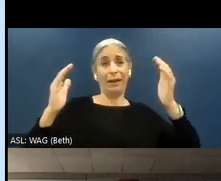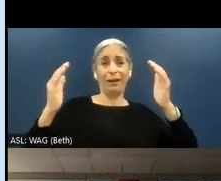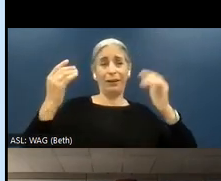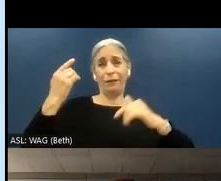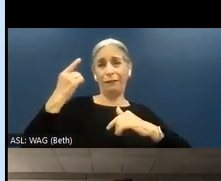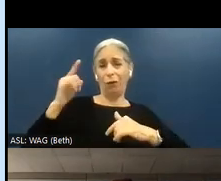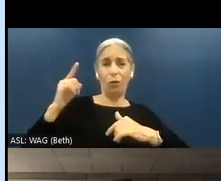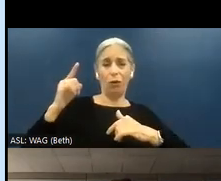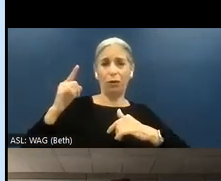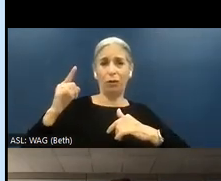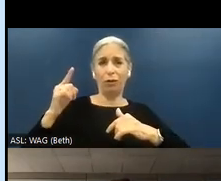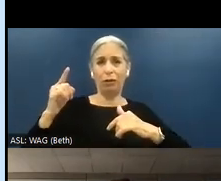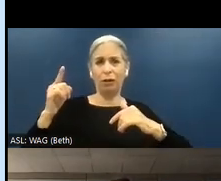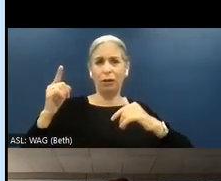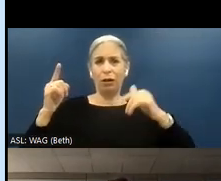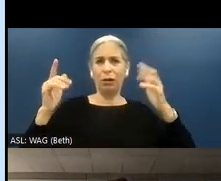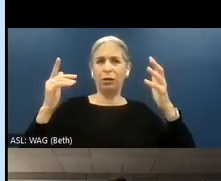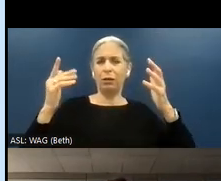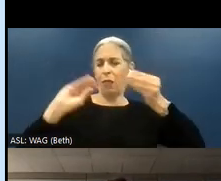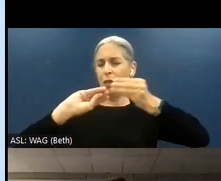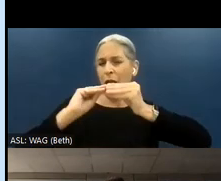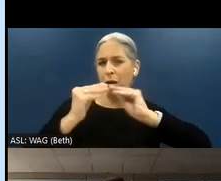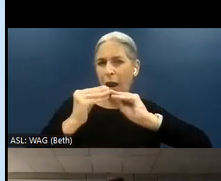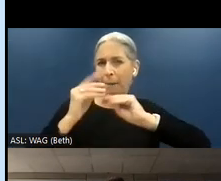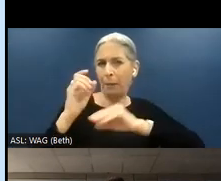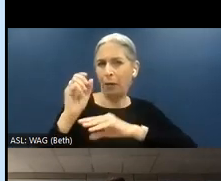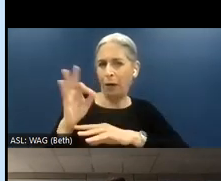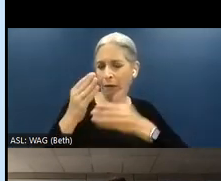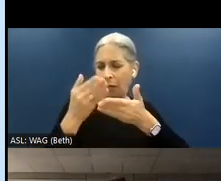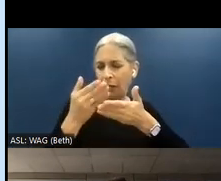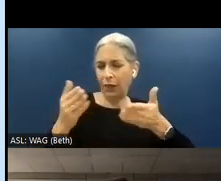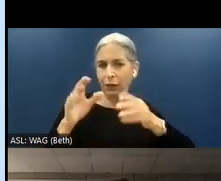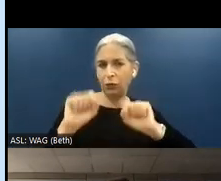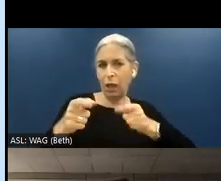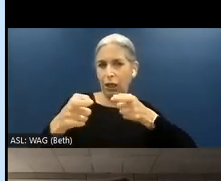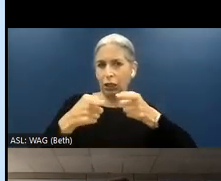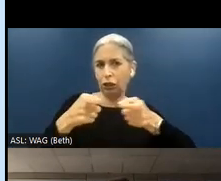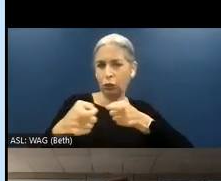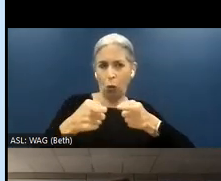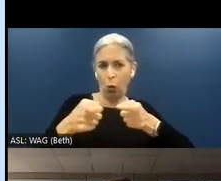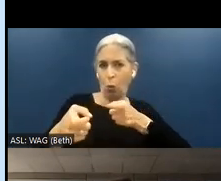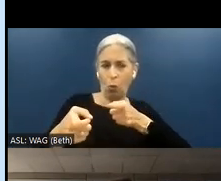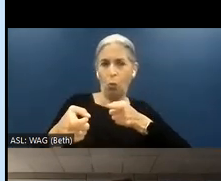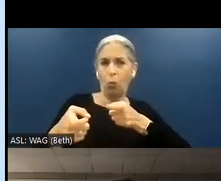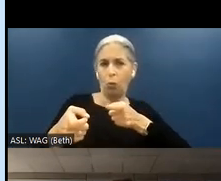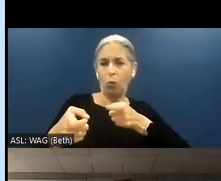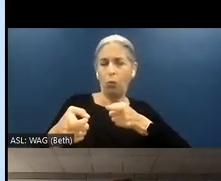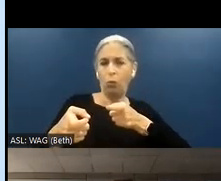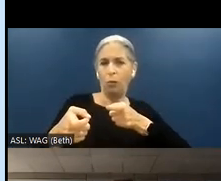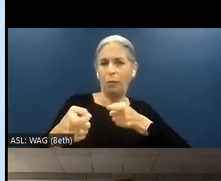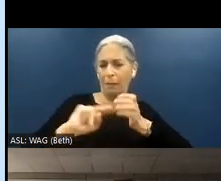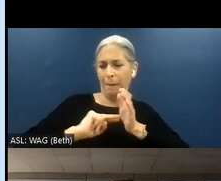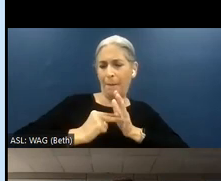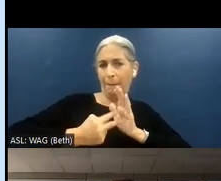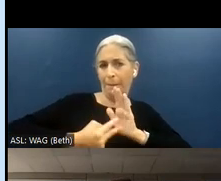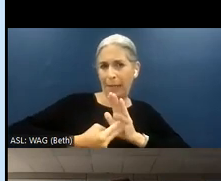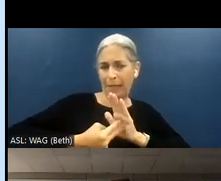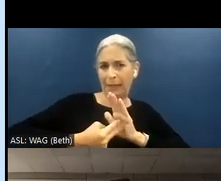smaller number of things that you can control on a native app. This means that one of the